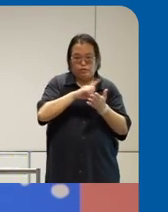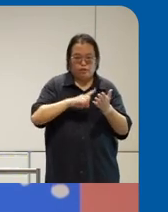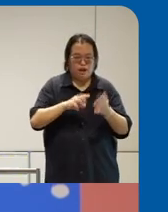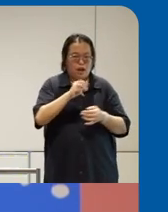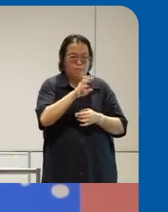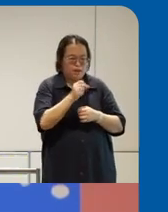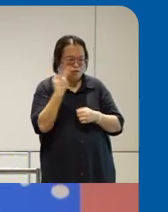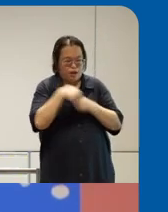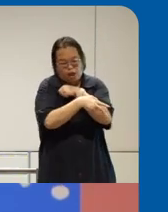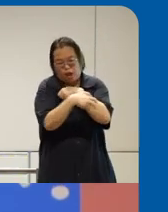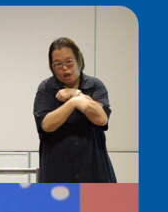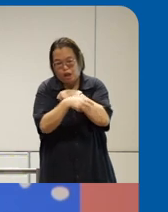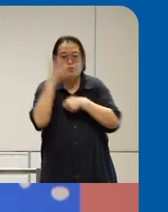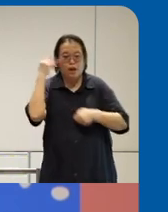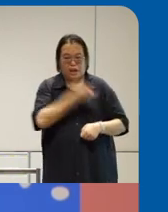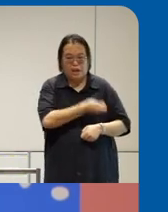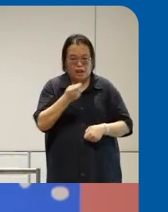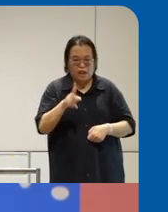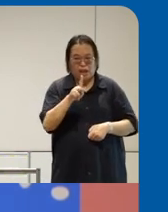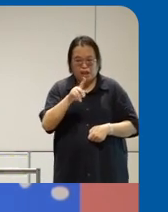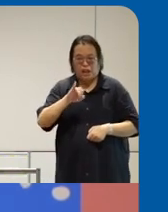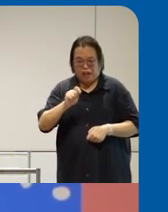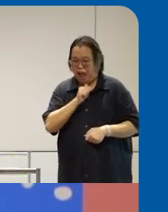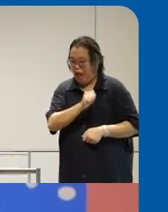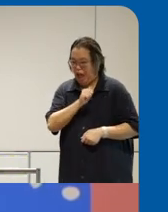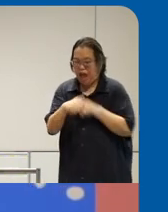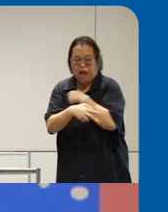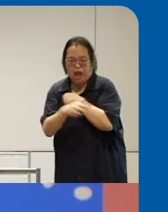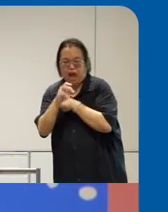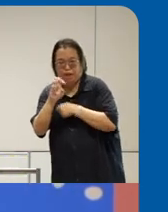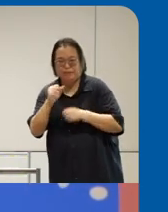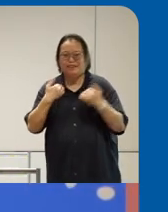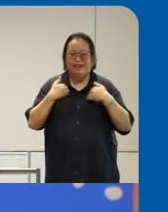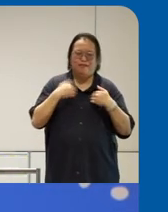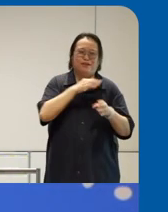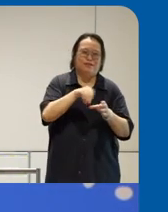think they have a great toolkit if you have not heard of it Microsoft has this inclusive design